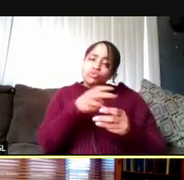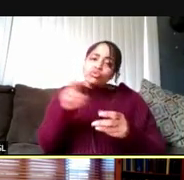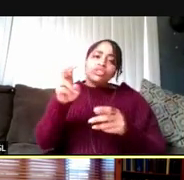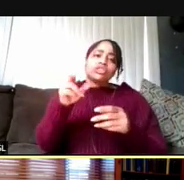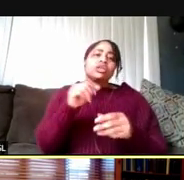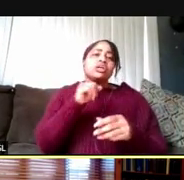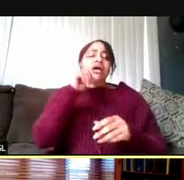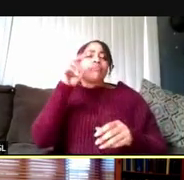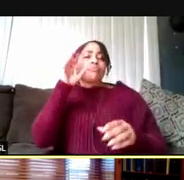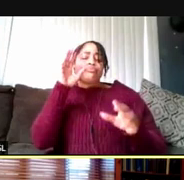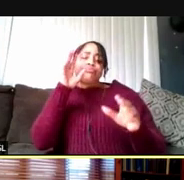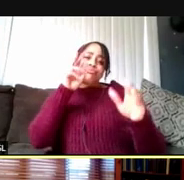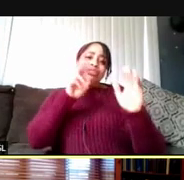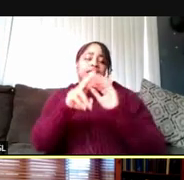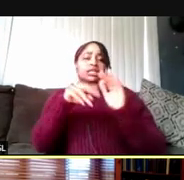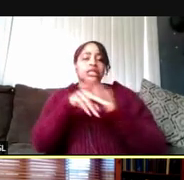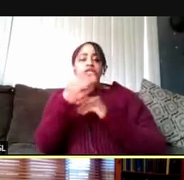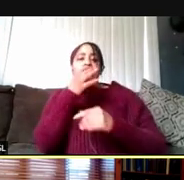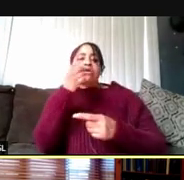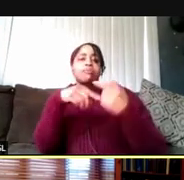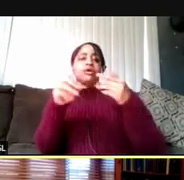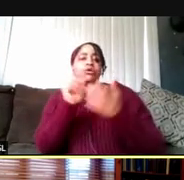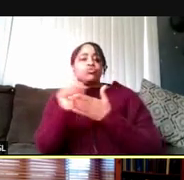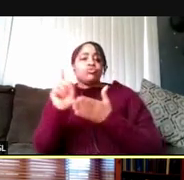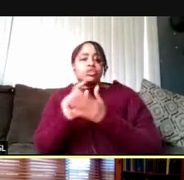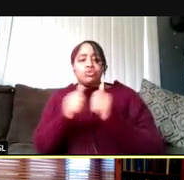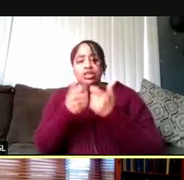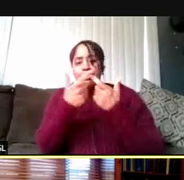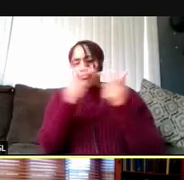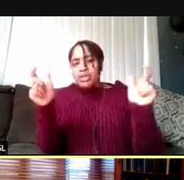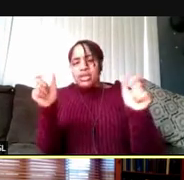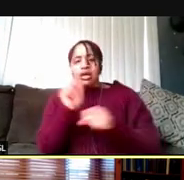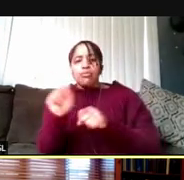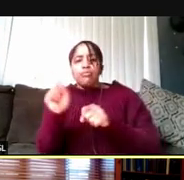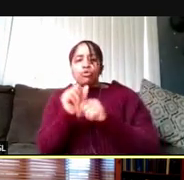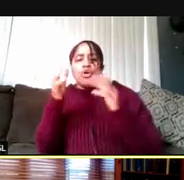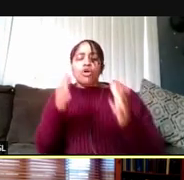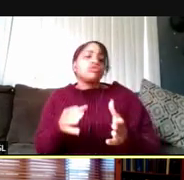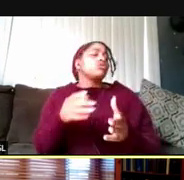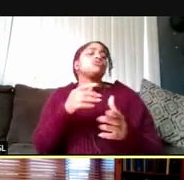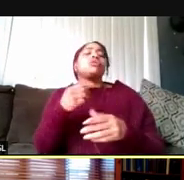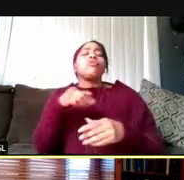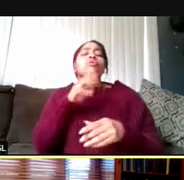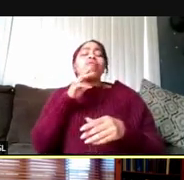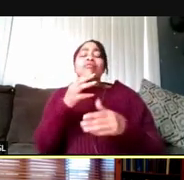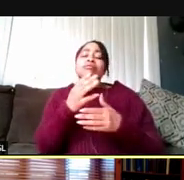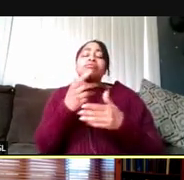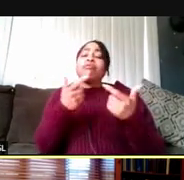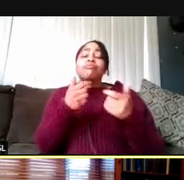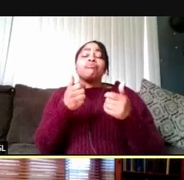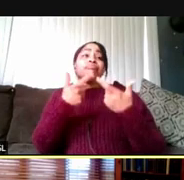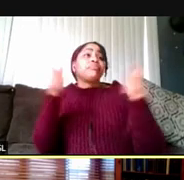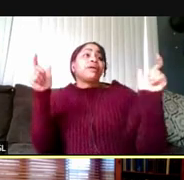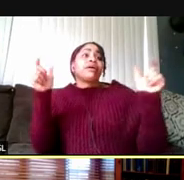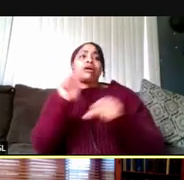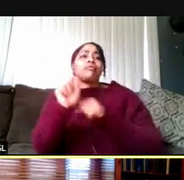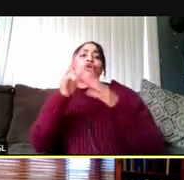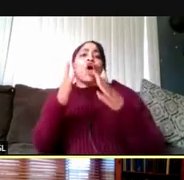to working with major employers. And we are one of the major employers around the state. And as Dana said, we've got a capacity to deliver